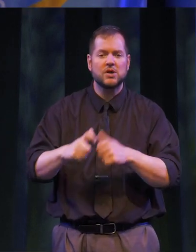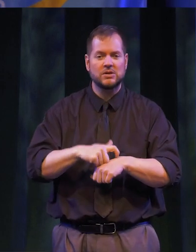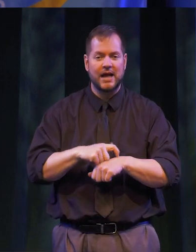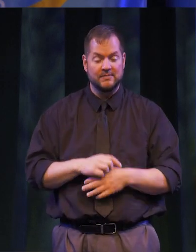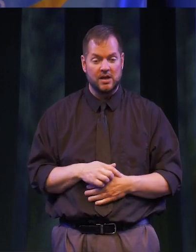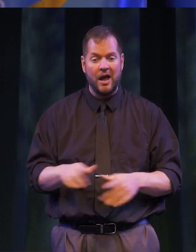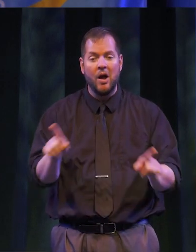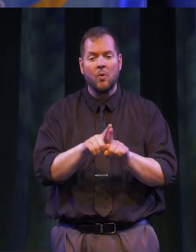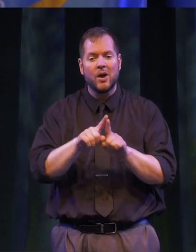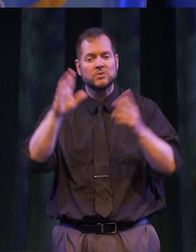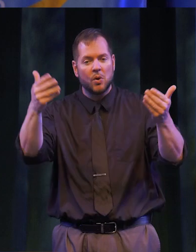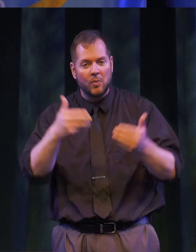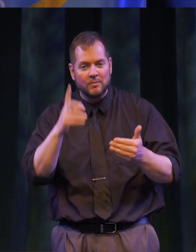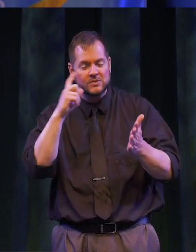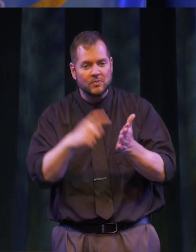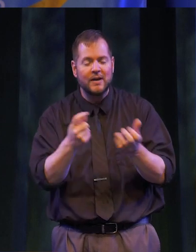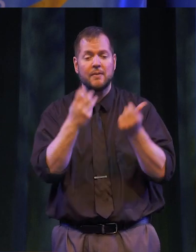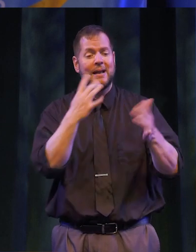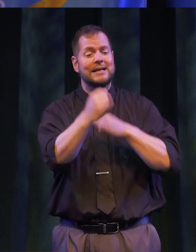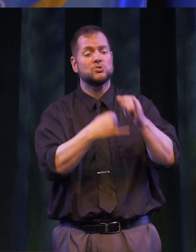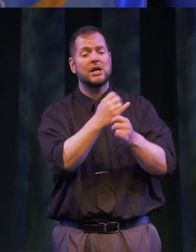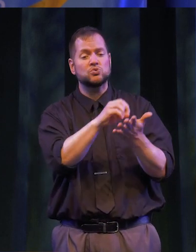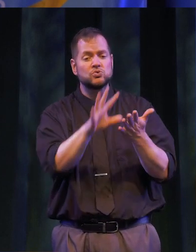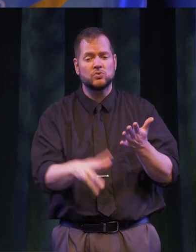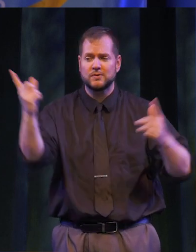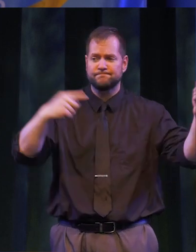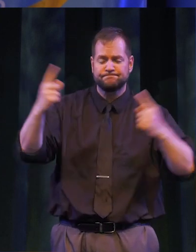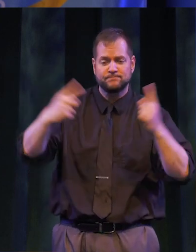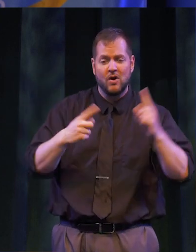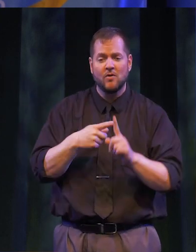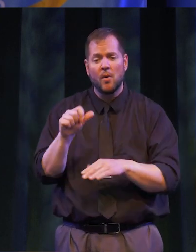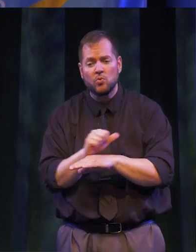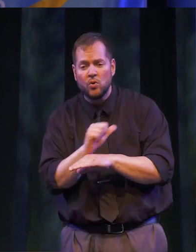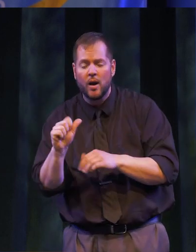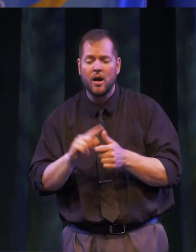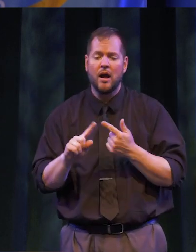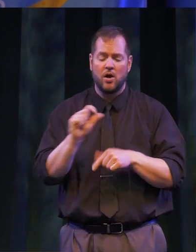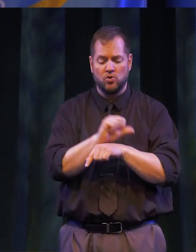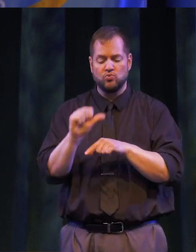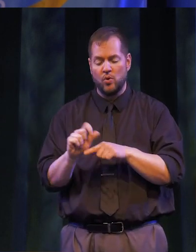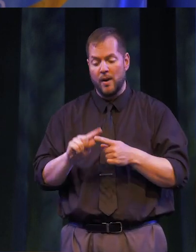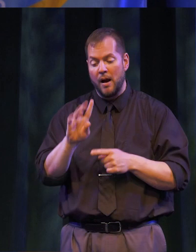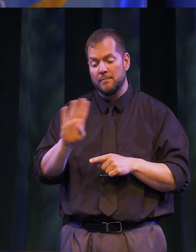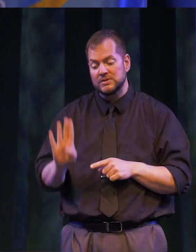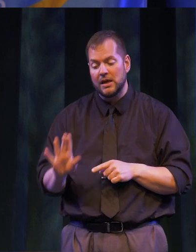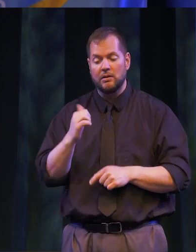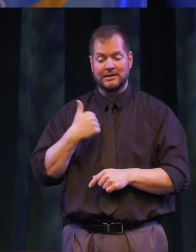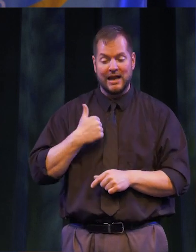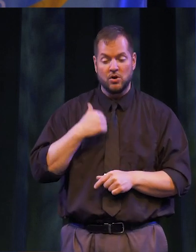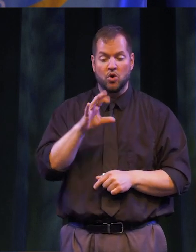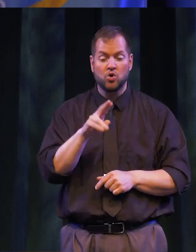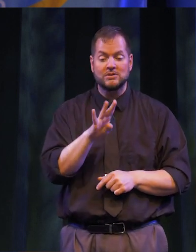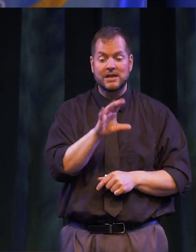WE ALSO WELCOME AND RECOGNIZE OUR MANY INTERNATIONAL STUDENTS FROM ARUBA, BRAZIL, CANADA, CURACAO,